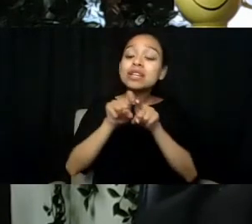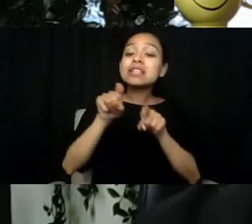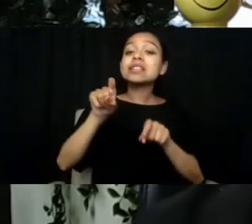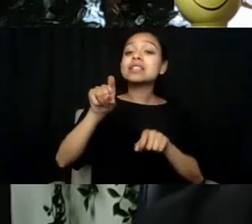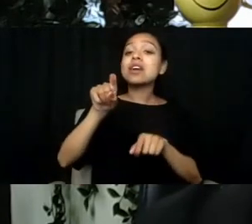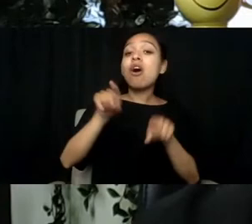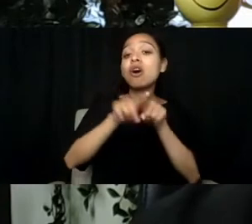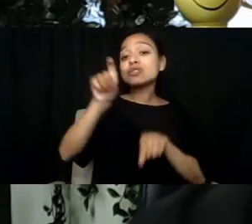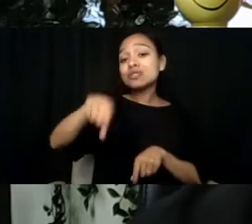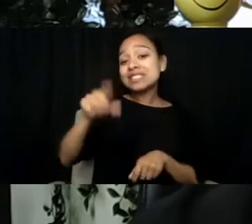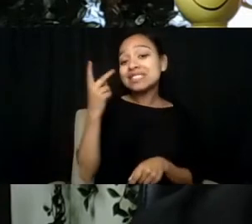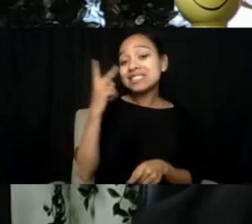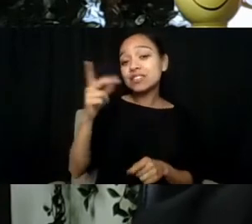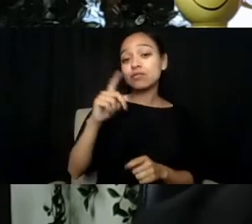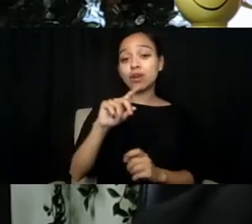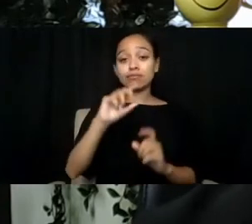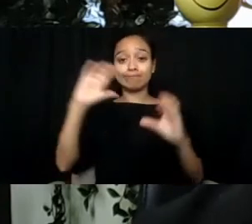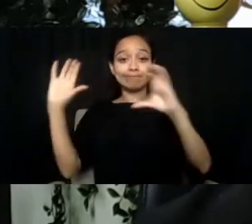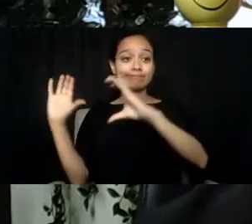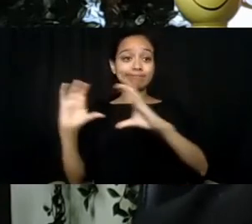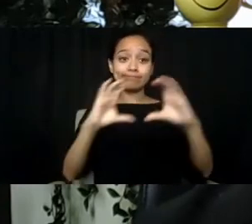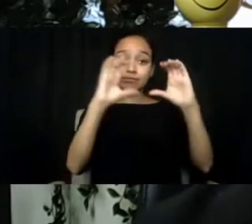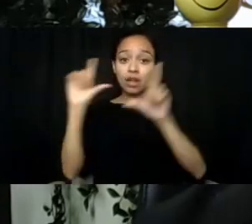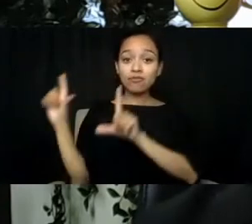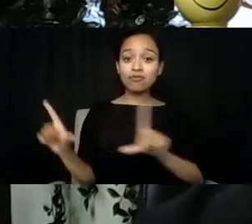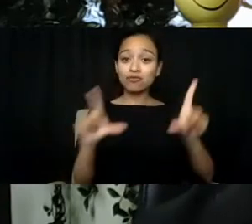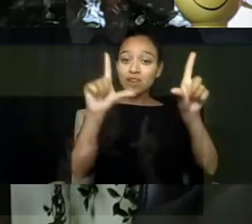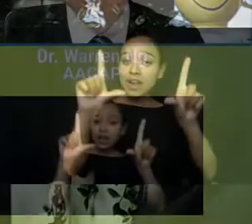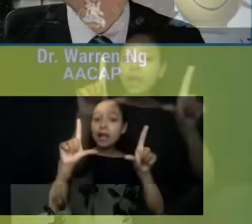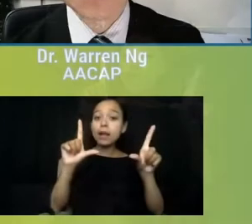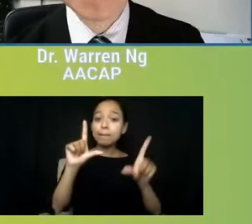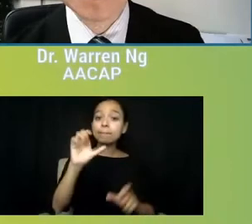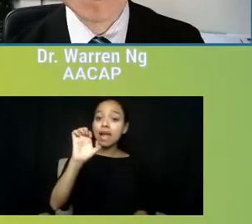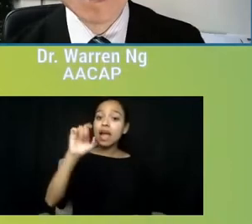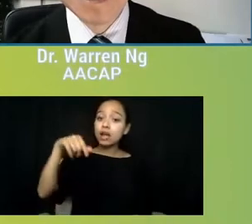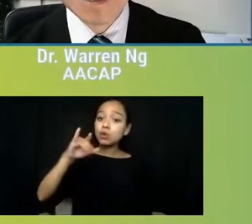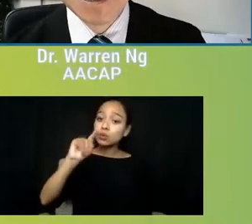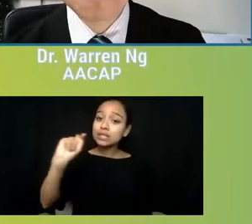and I think that this is a unique opportunity to do things very differently.